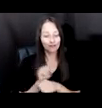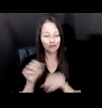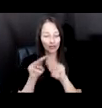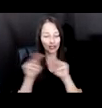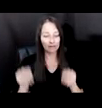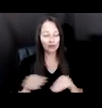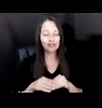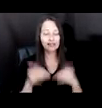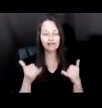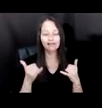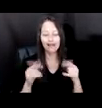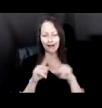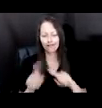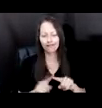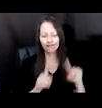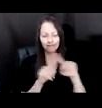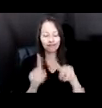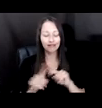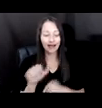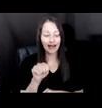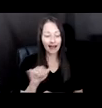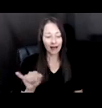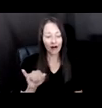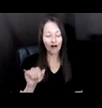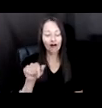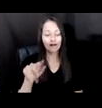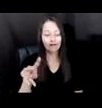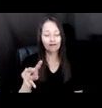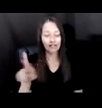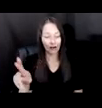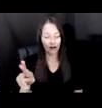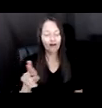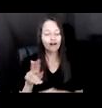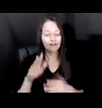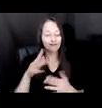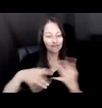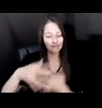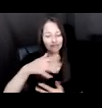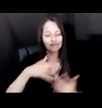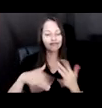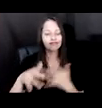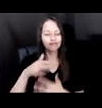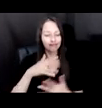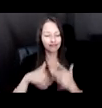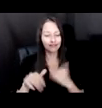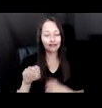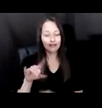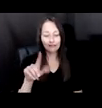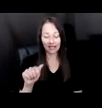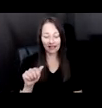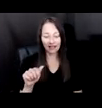AR, AND VR OR INTERACTIVE MEDIA TO TELL STORIES, CO-CREATING WITH OTHER TYPES OF NON-HUMAN SYSTEMS